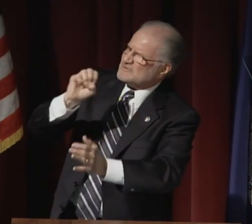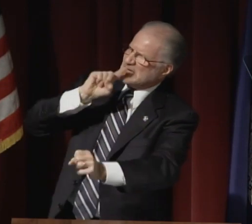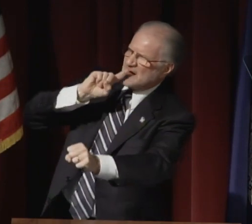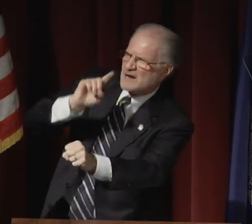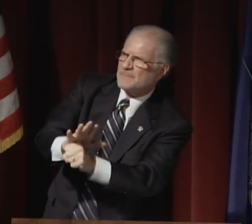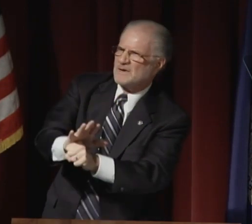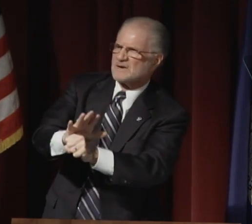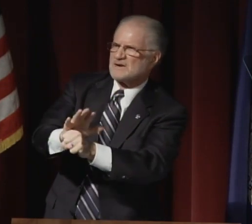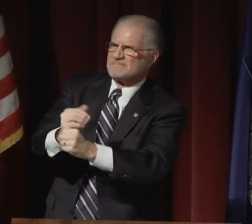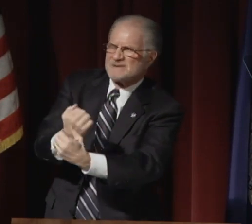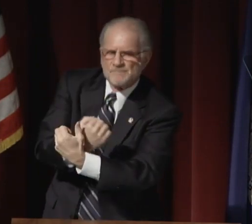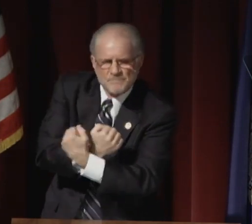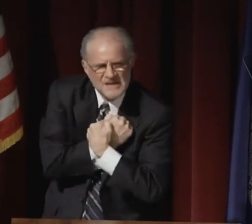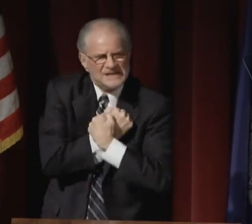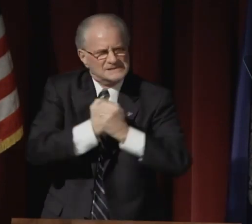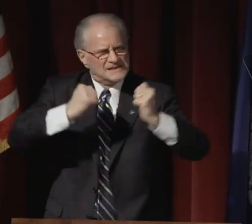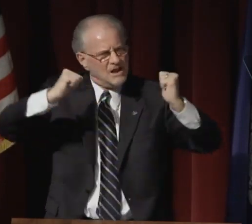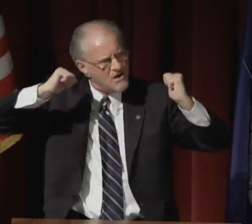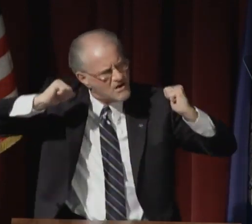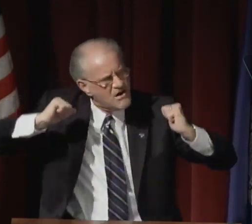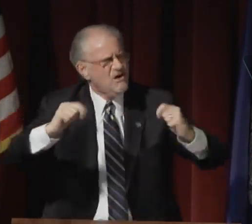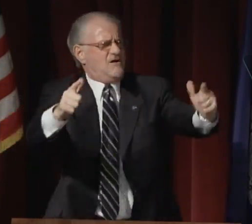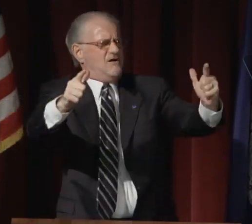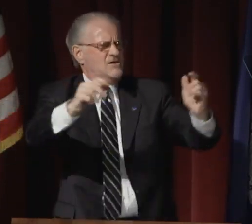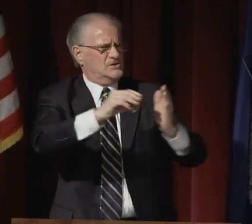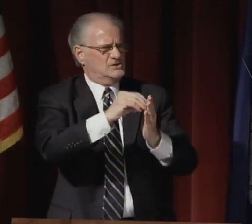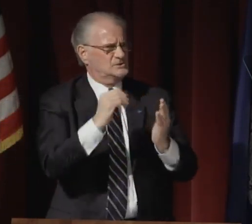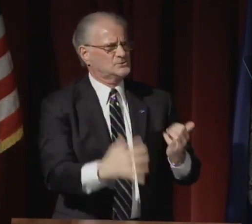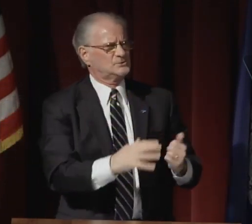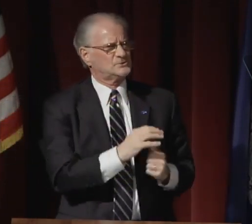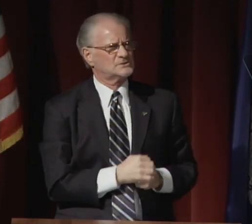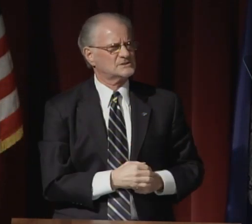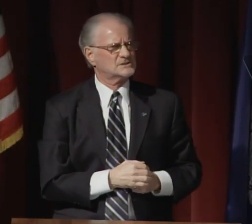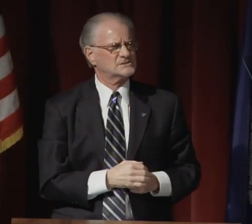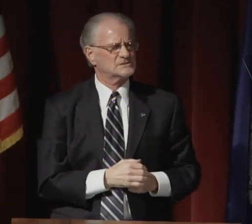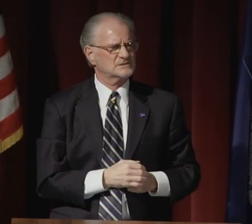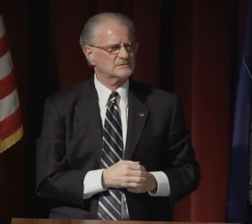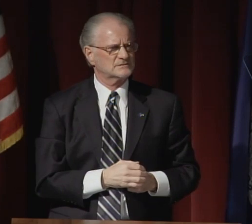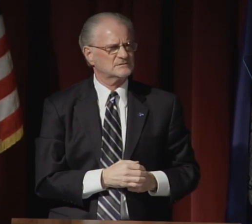Let us recommit to embracing all students.